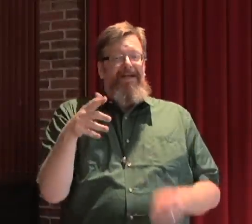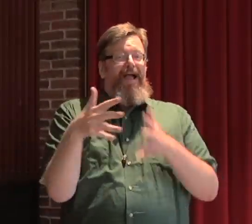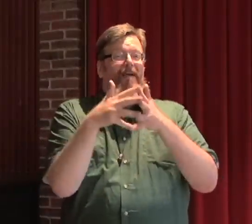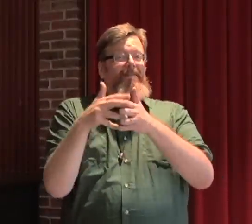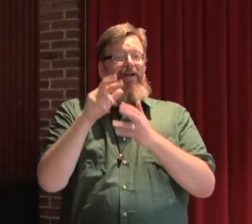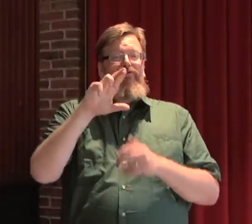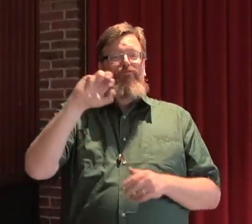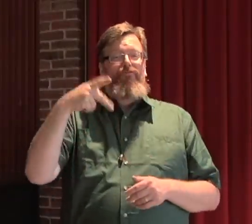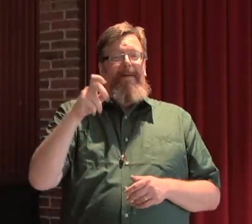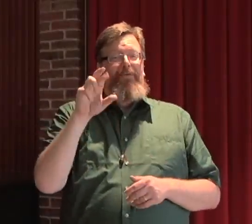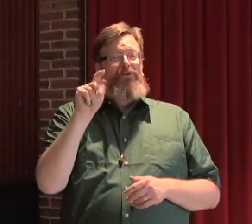the American Repertory Theater here in Cambridge Massachusetts.